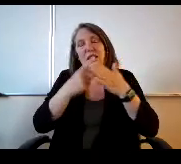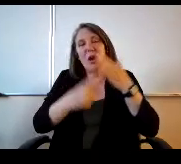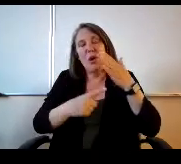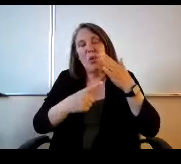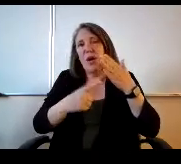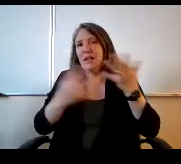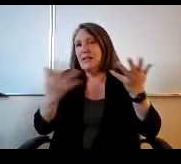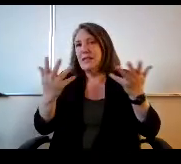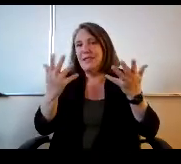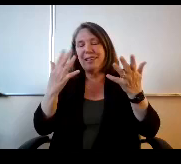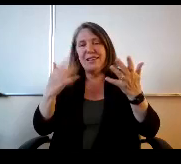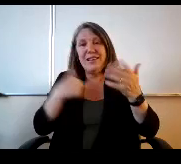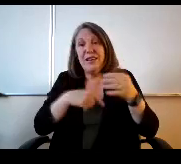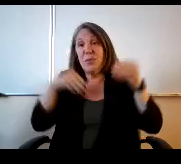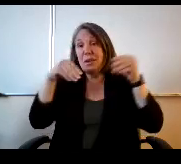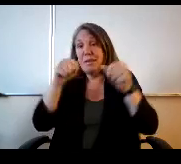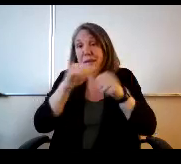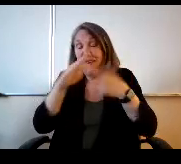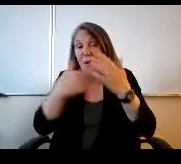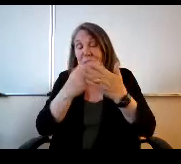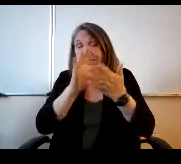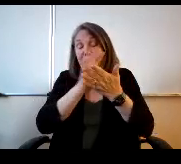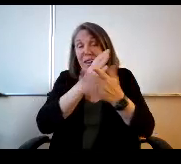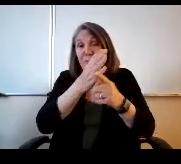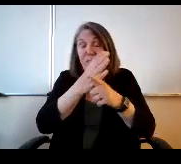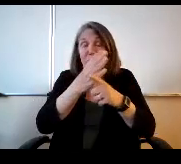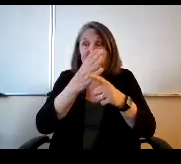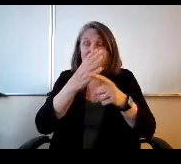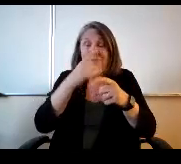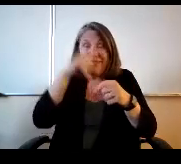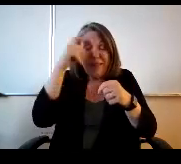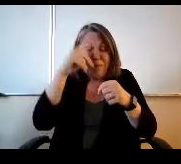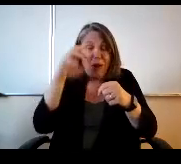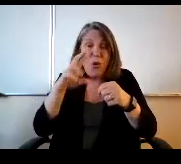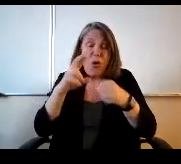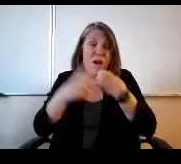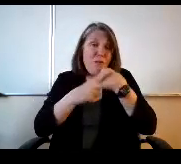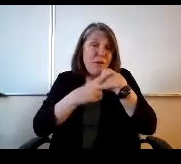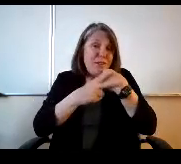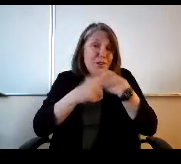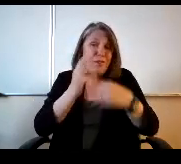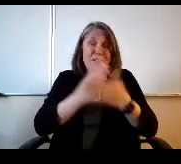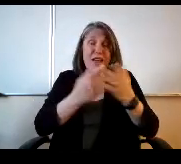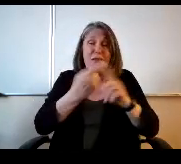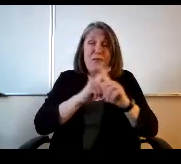what did we? Did we spend it all this summer or have we reserved from some Miss Allen for the future?